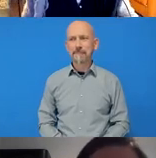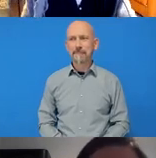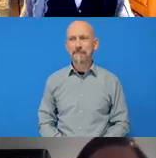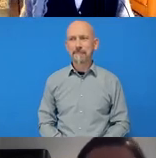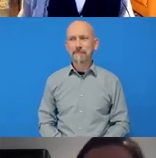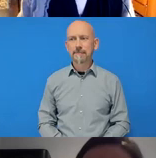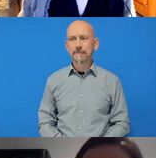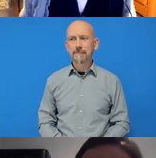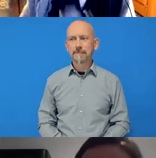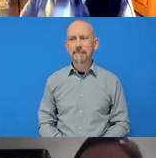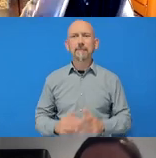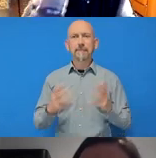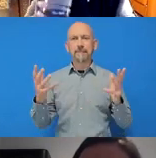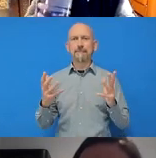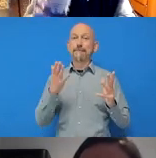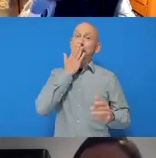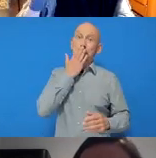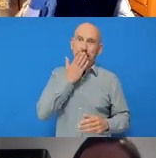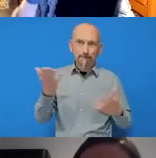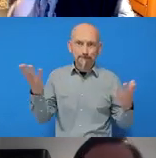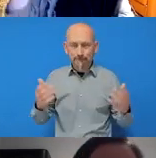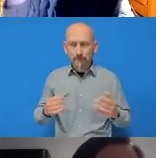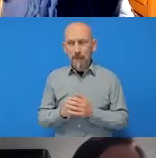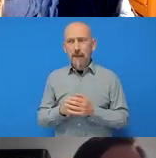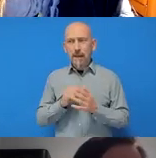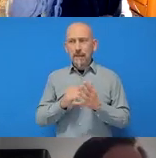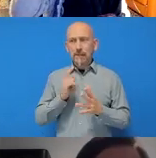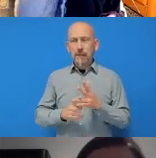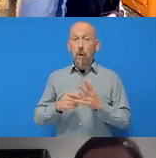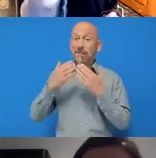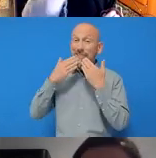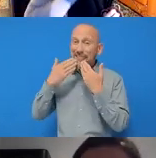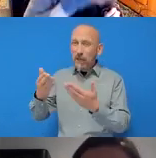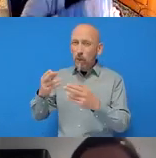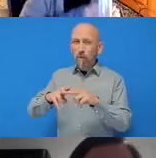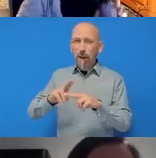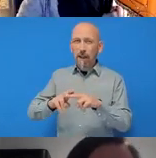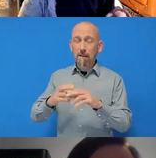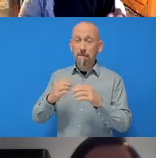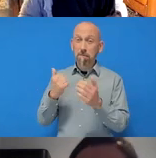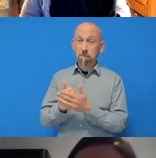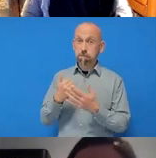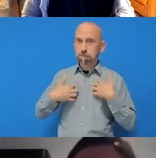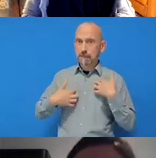Sophie: Sorry, I was muted. Thank you ever so much Freya, that was really, really interesting and very helpful, thank you.